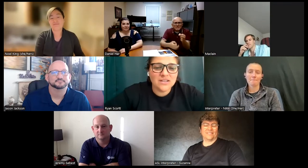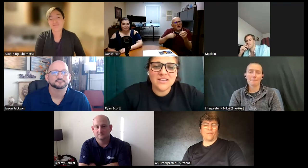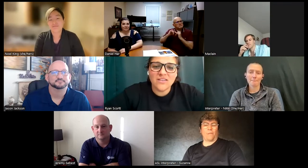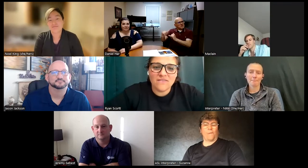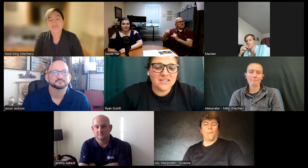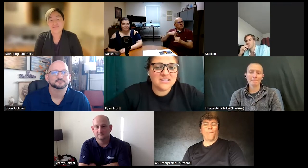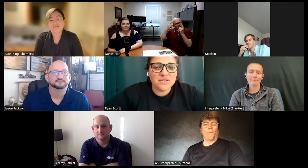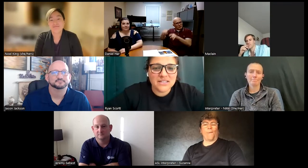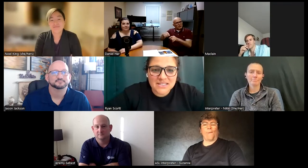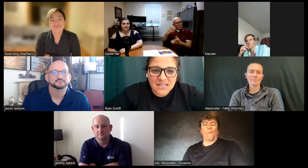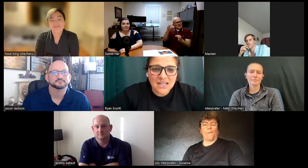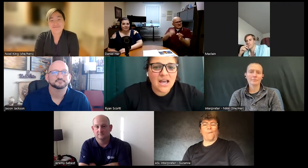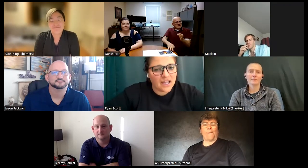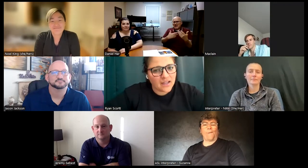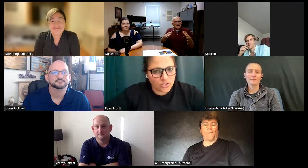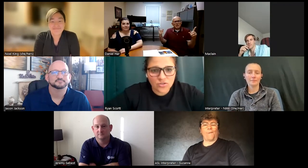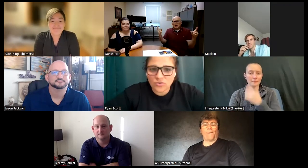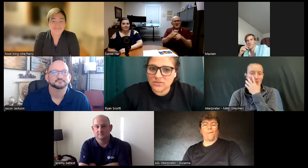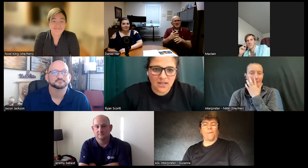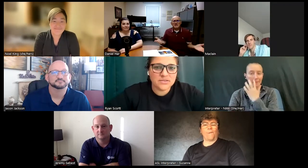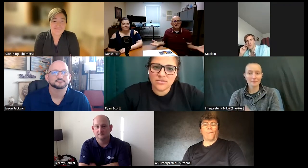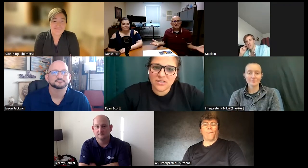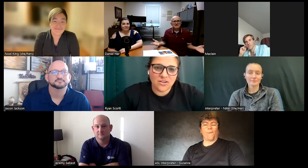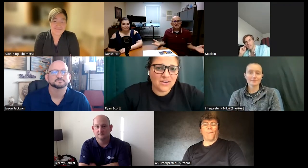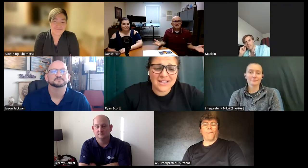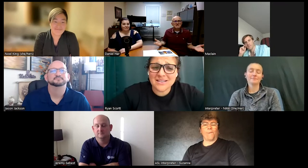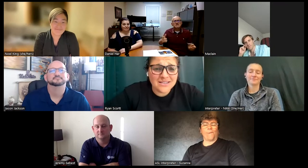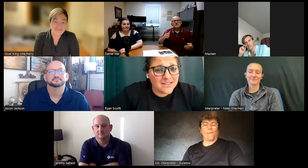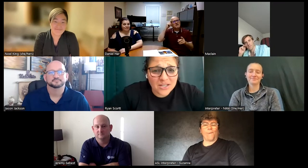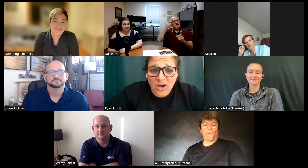really love the Simplicity and I do absolutely agree it doesn't need to be